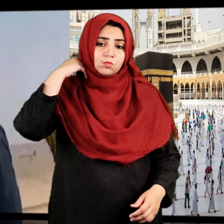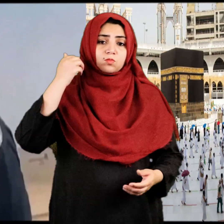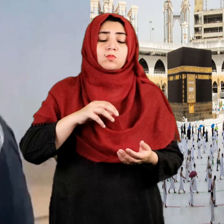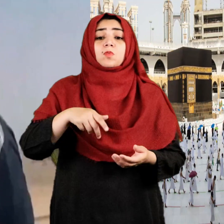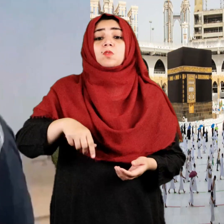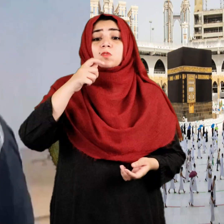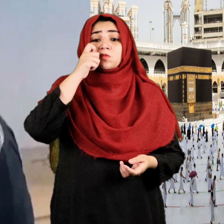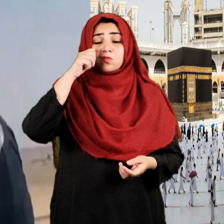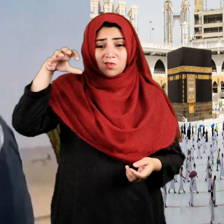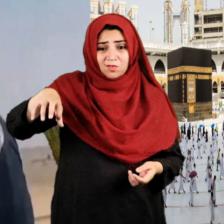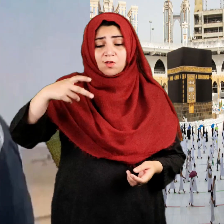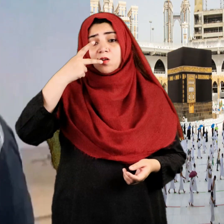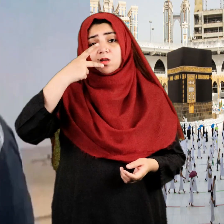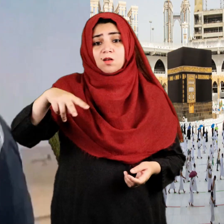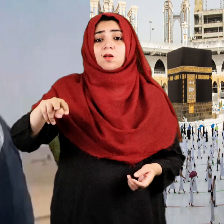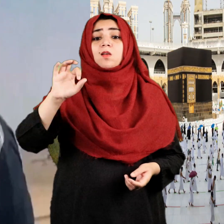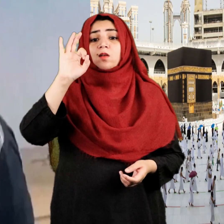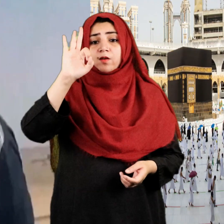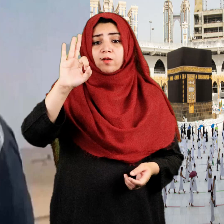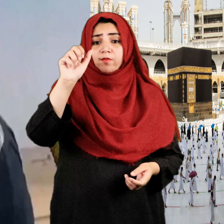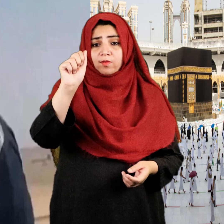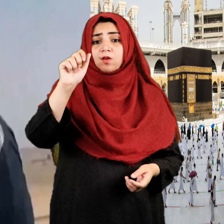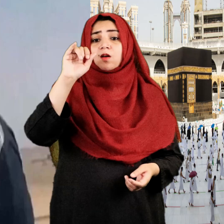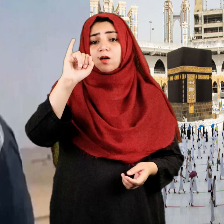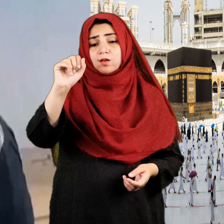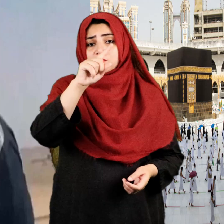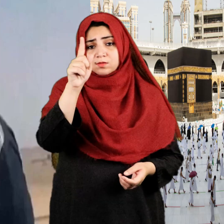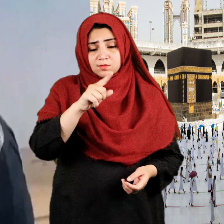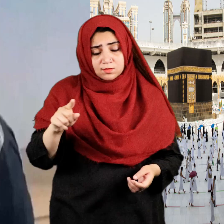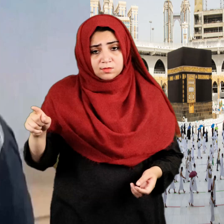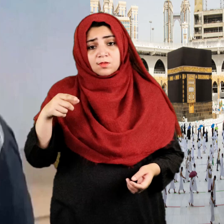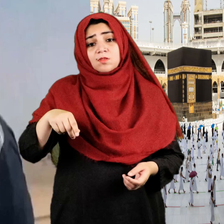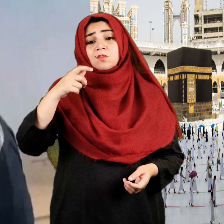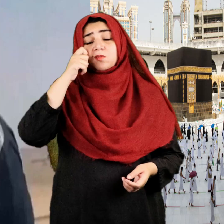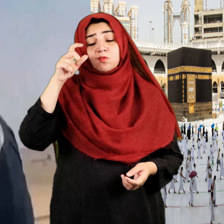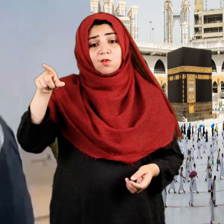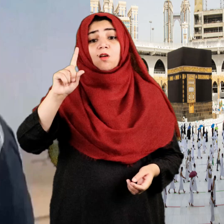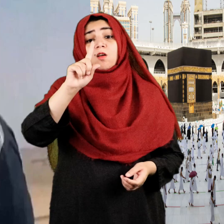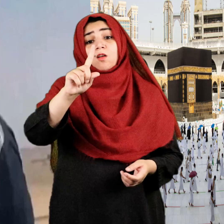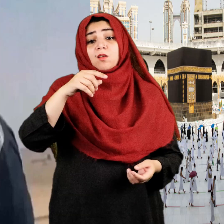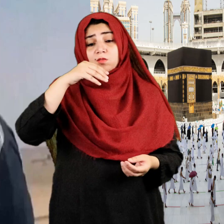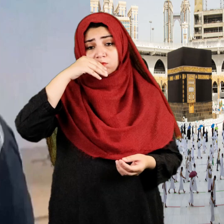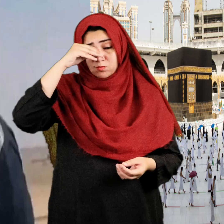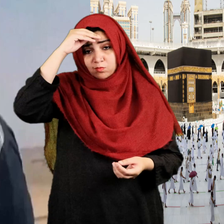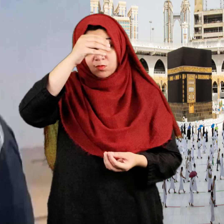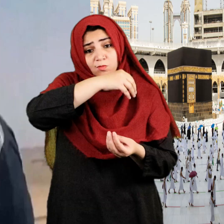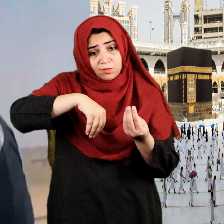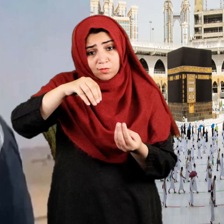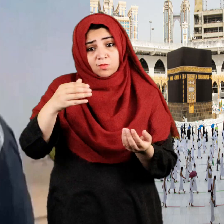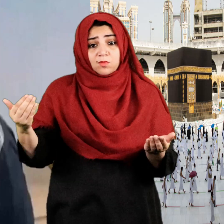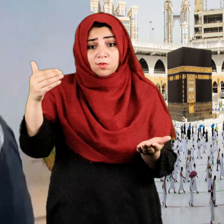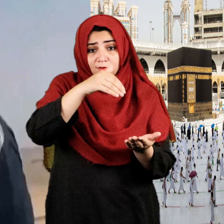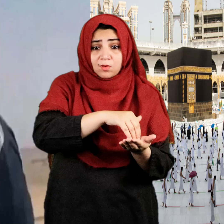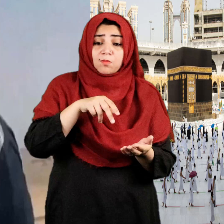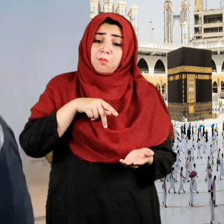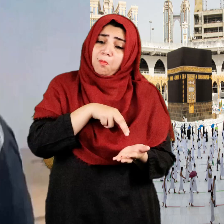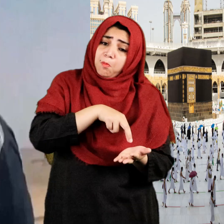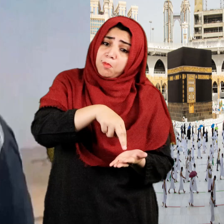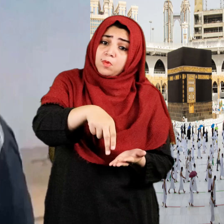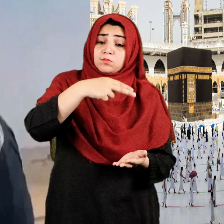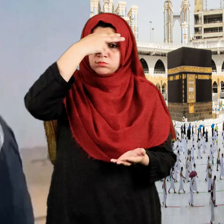Faizullah, a young guy from Multan, traveled on foot to Saudi Arabia to perform the Umrah.